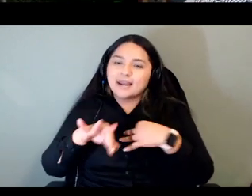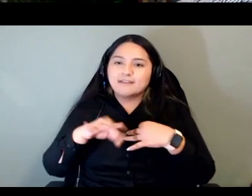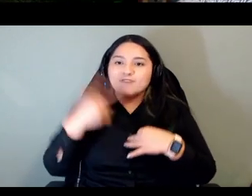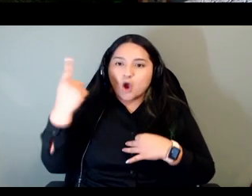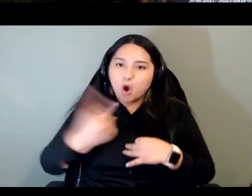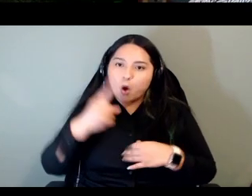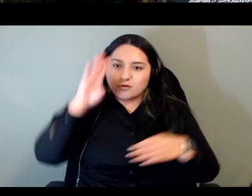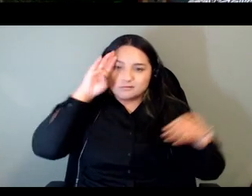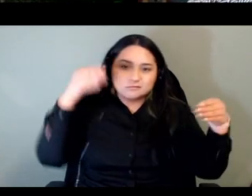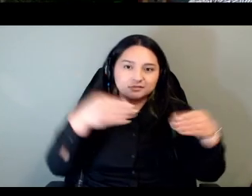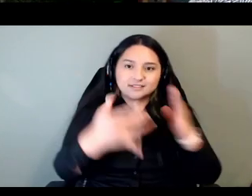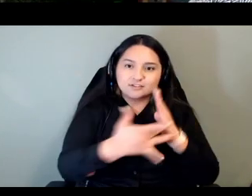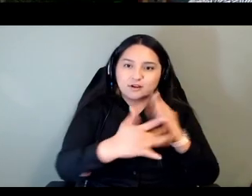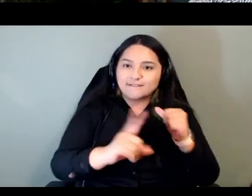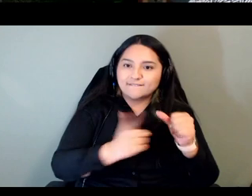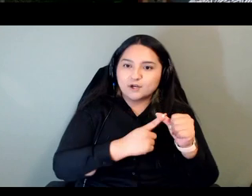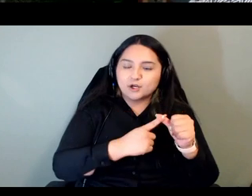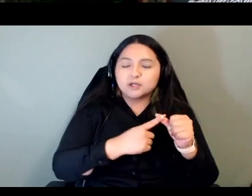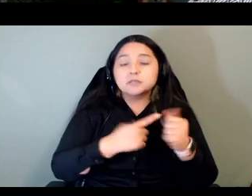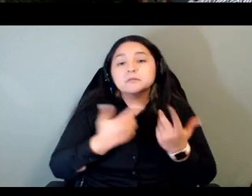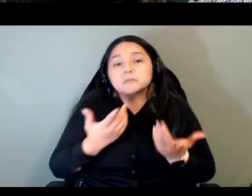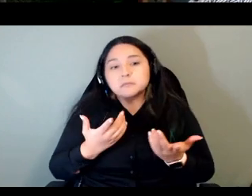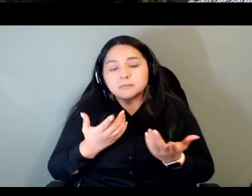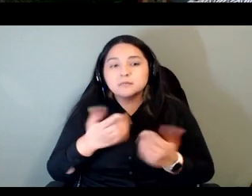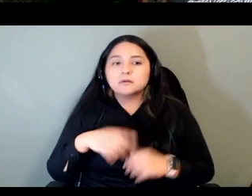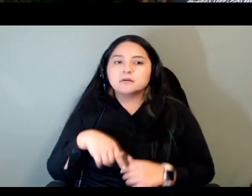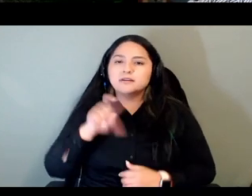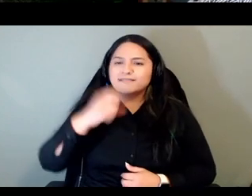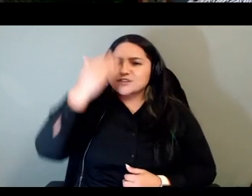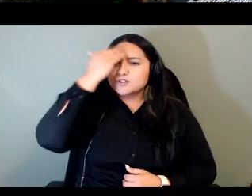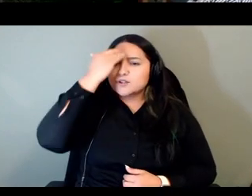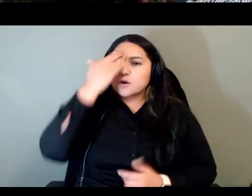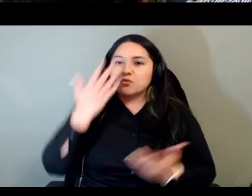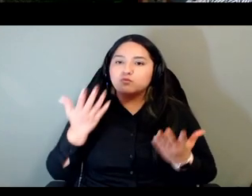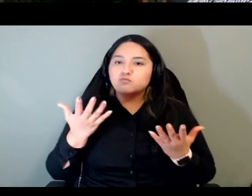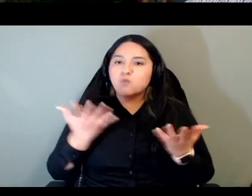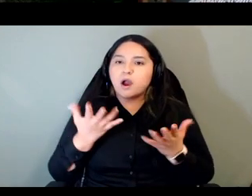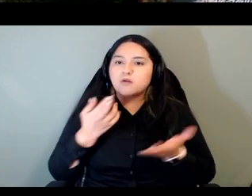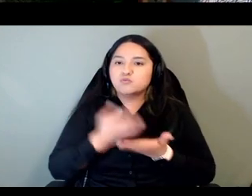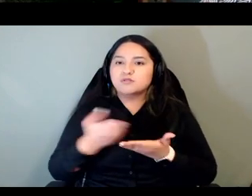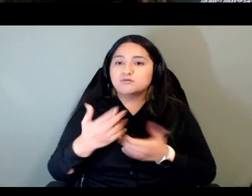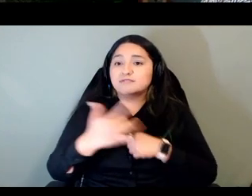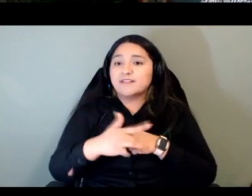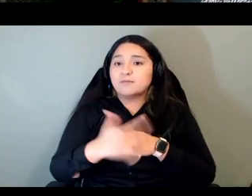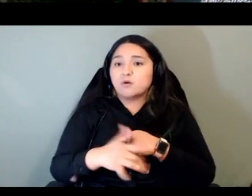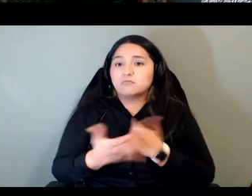uh i think you know knowing what resources are available so getting an environmental